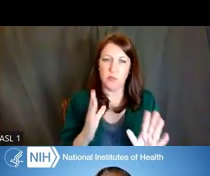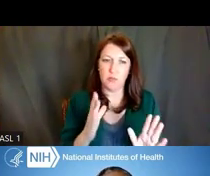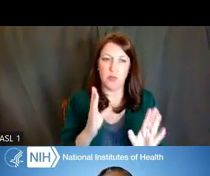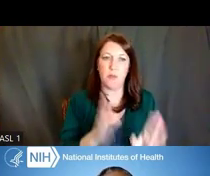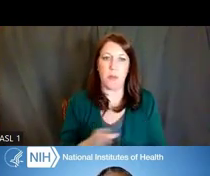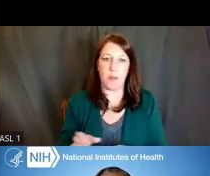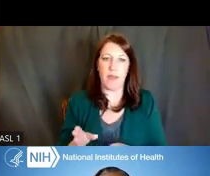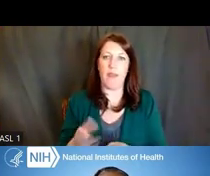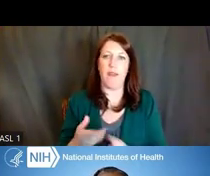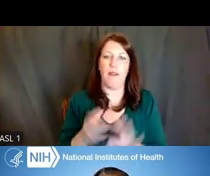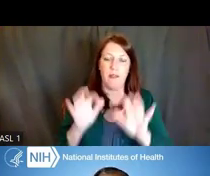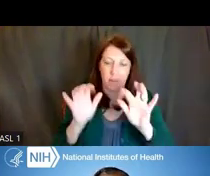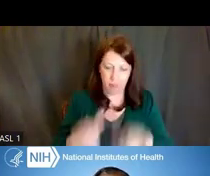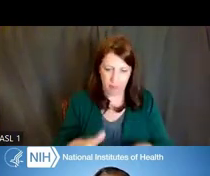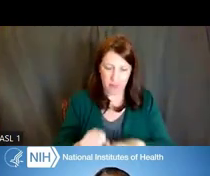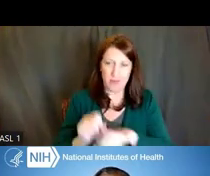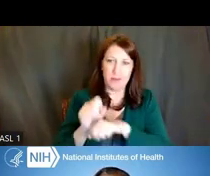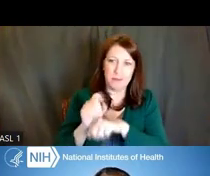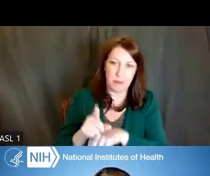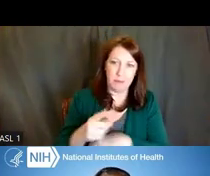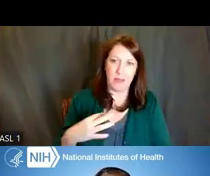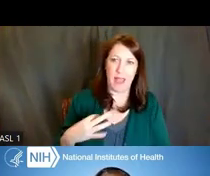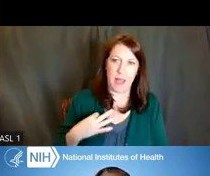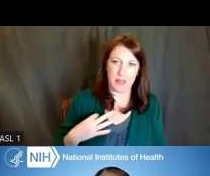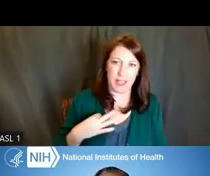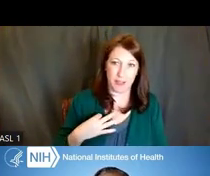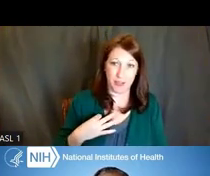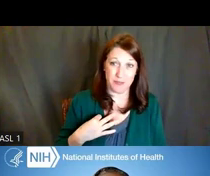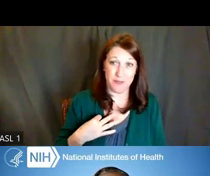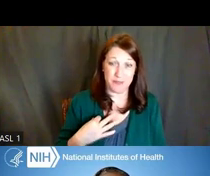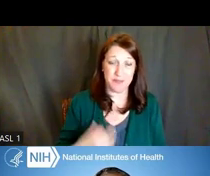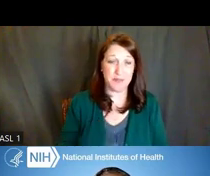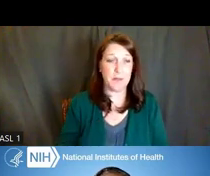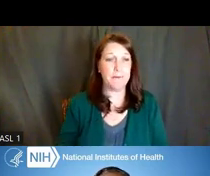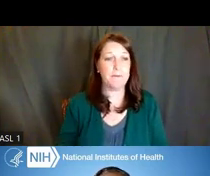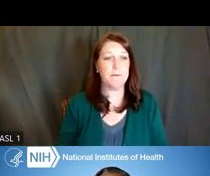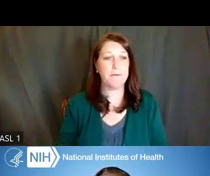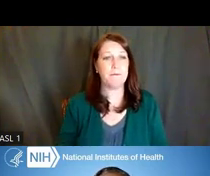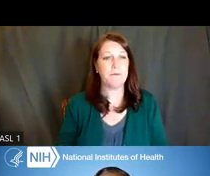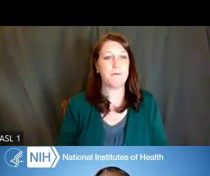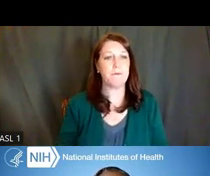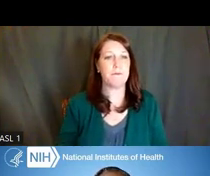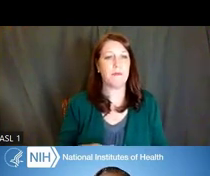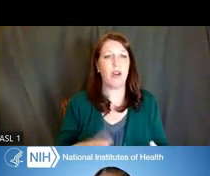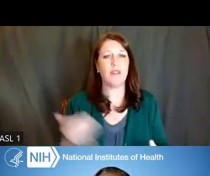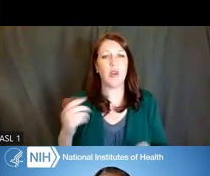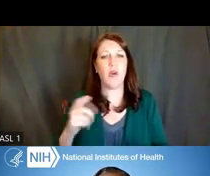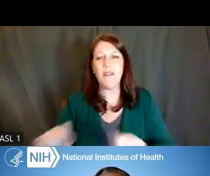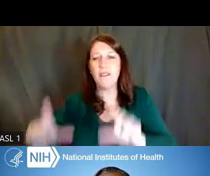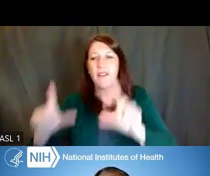and then write and submit your application. There are also helpful videos and FAQs to assist you.